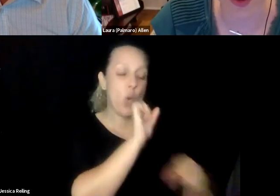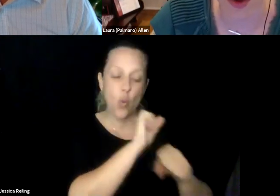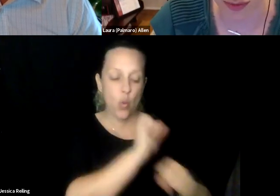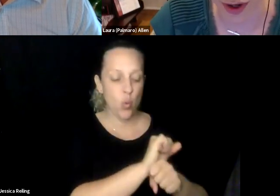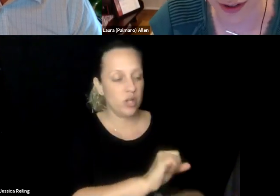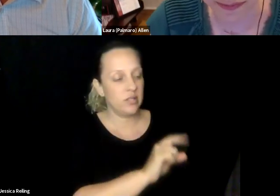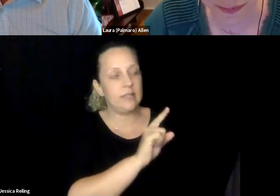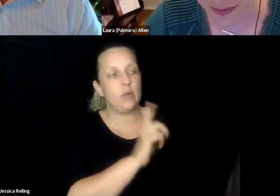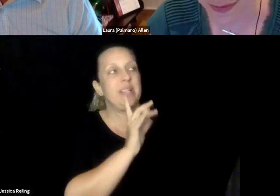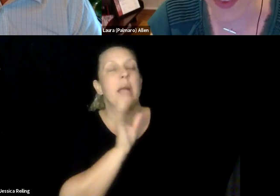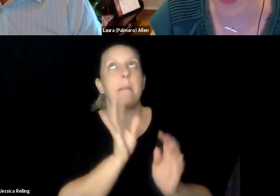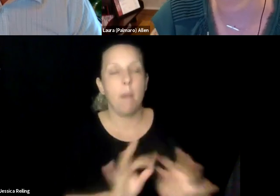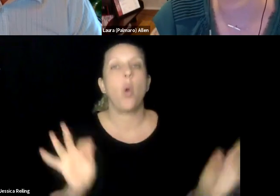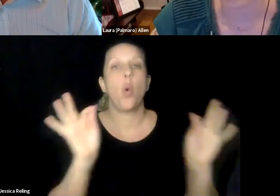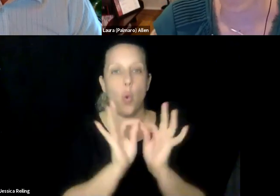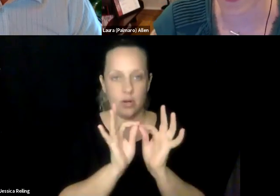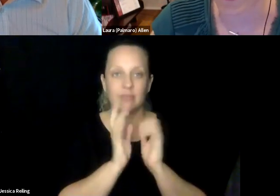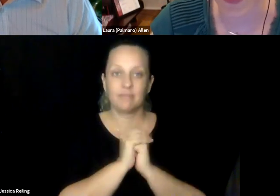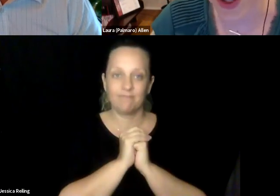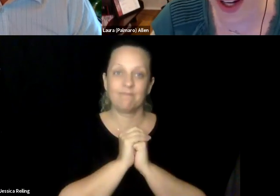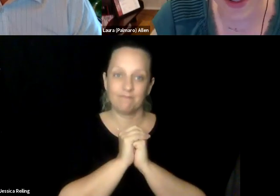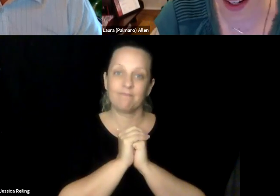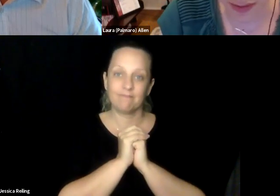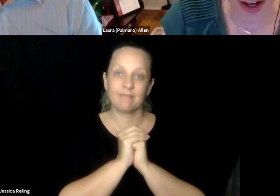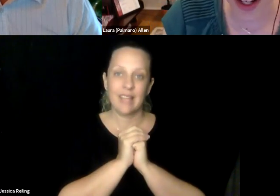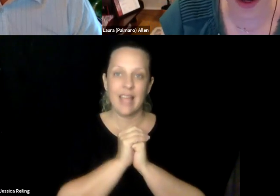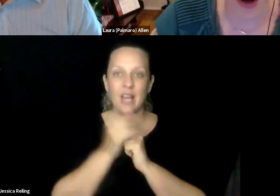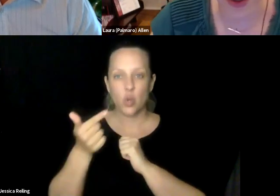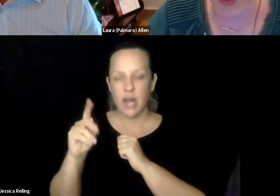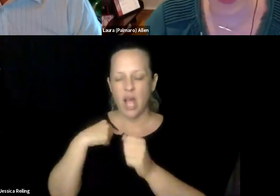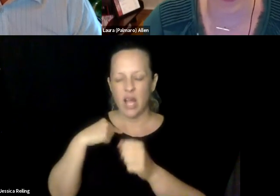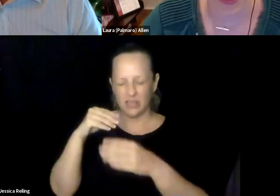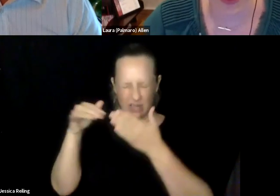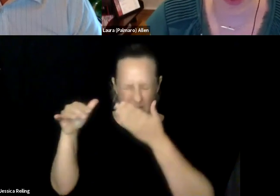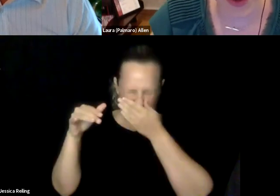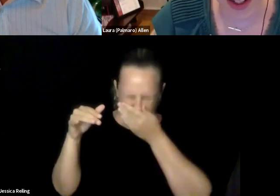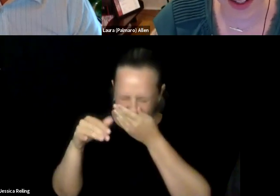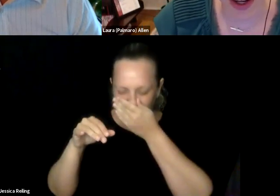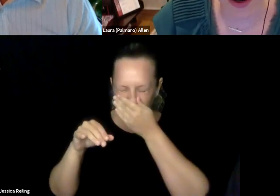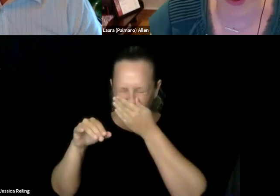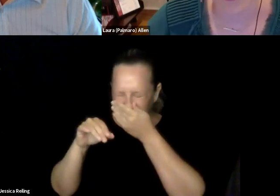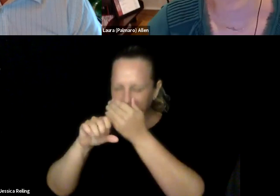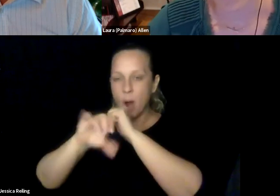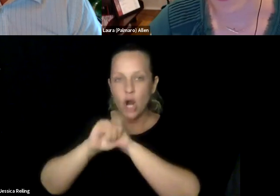study. And that wouldn't be a barrier. The work you do is so important. Thank you.